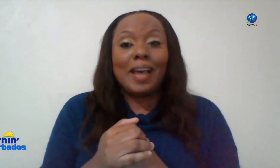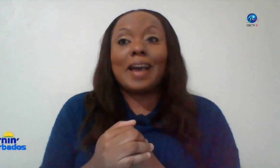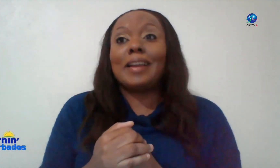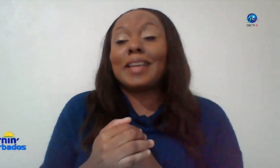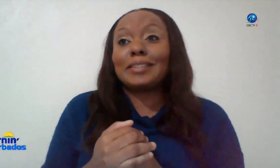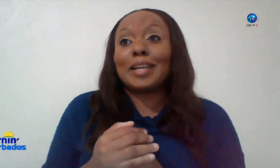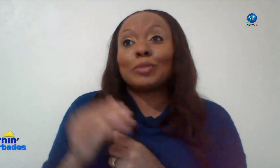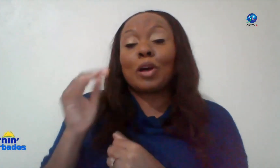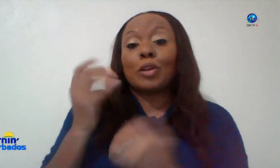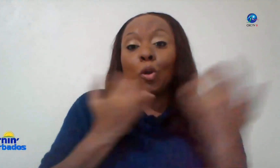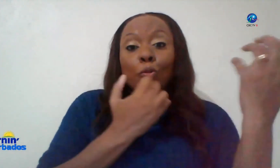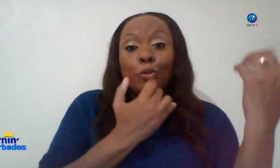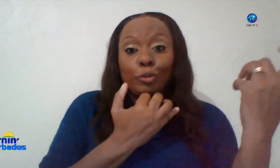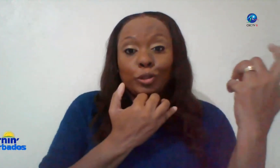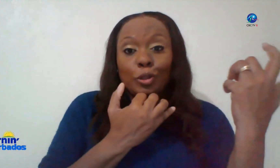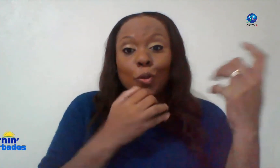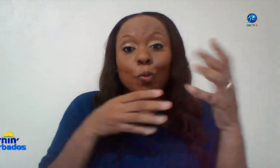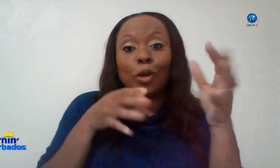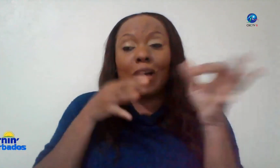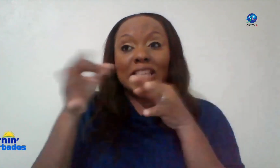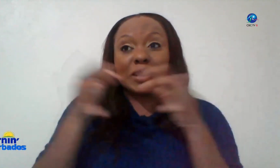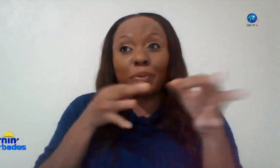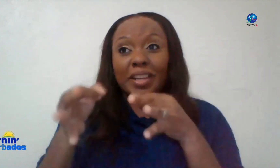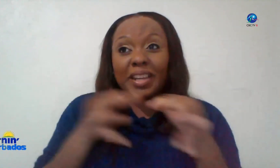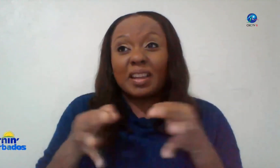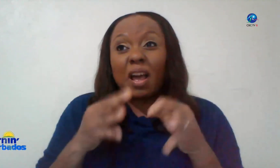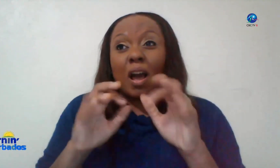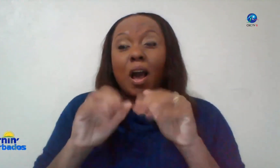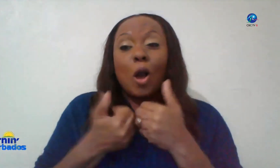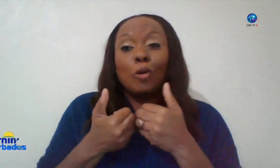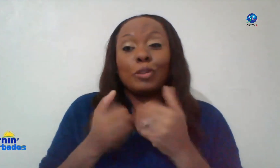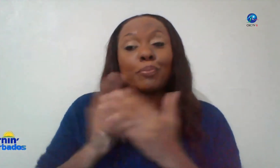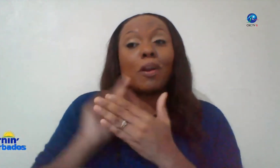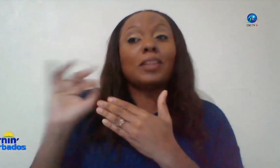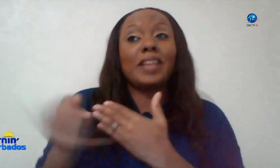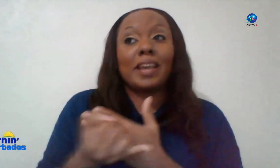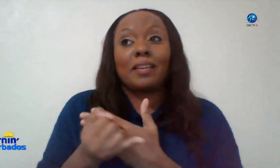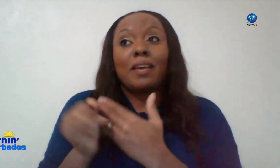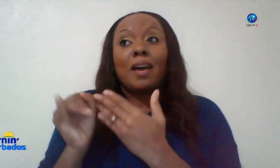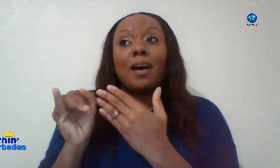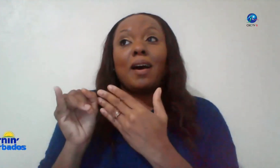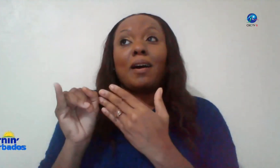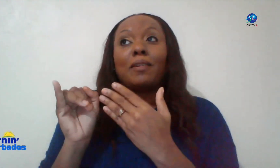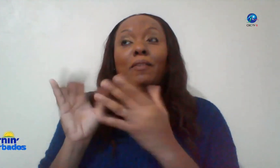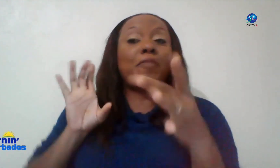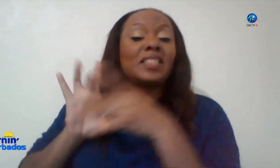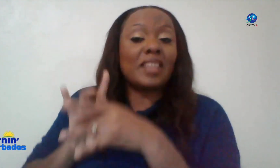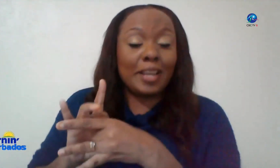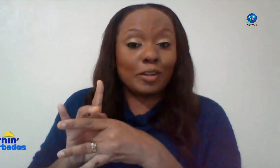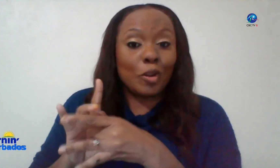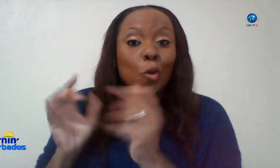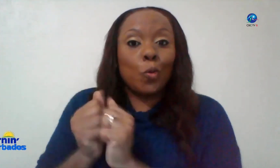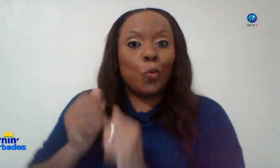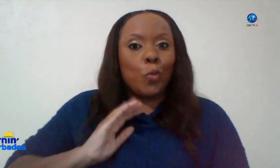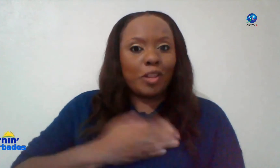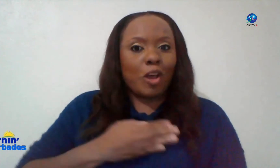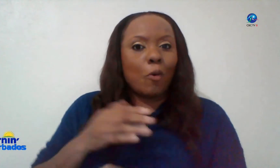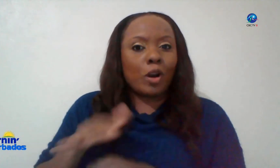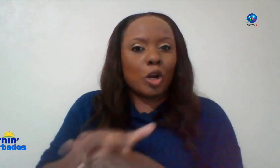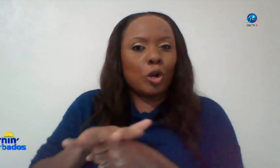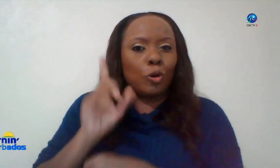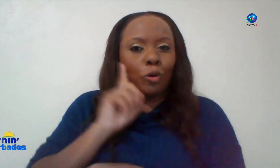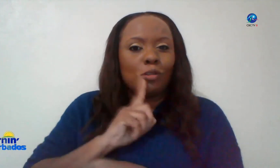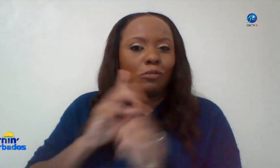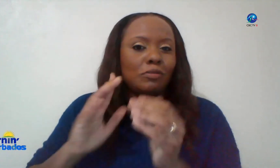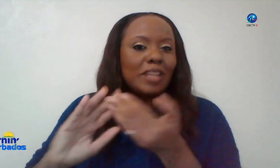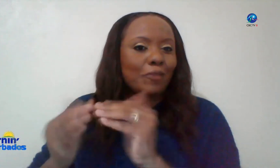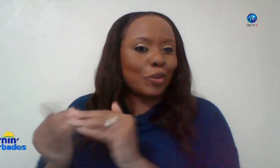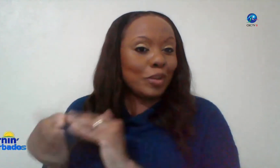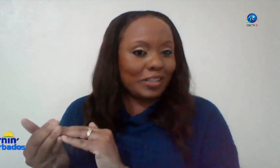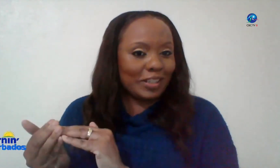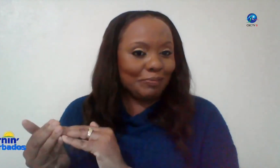and I guess that's what Ruth will explain how the project uh fits in with our local deaf community